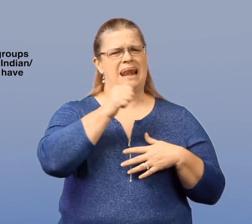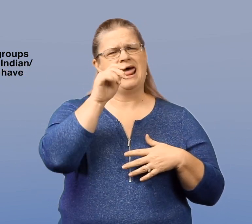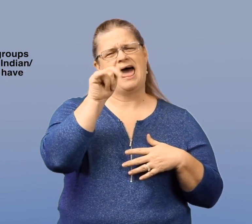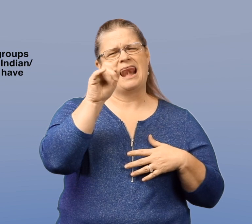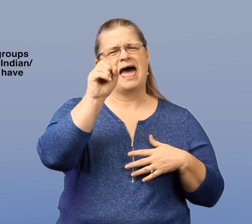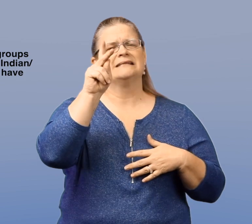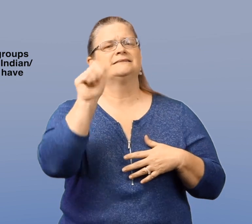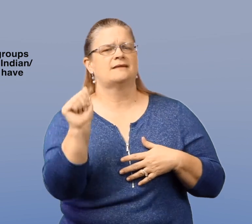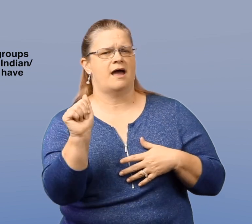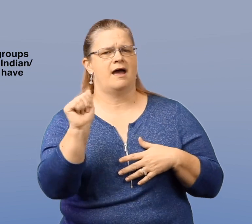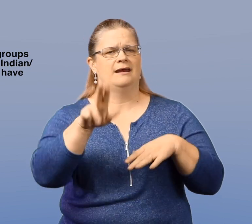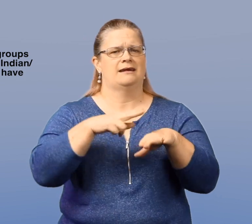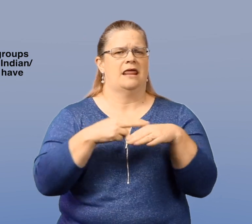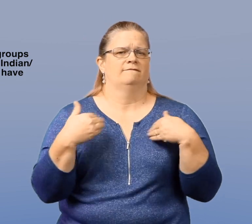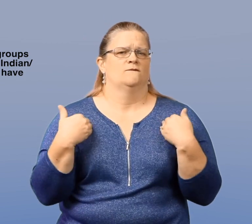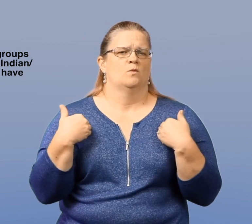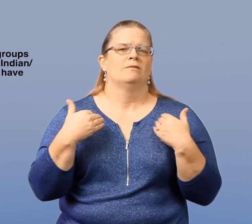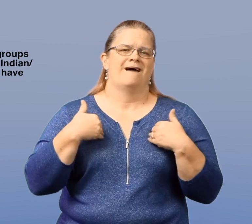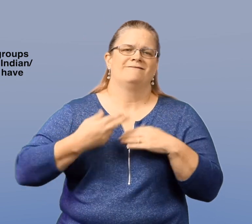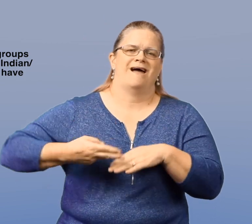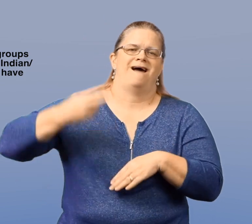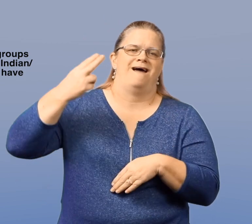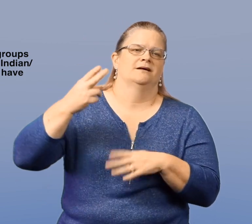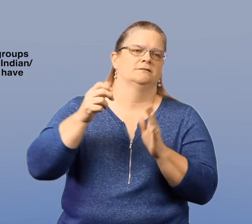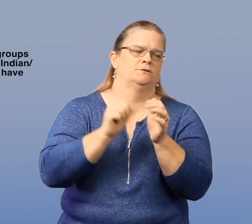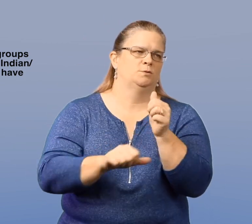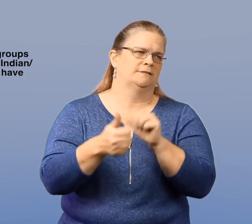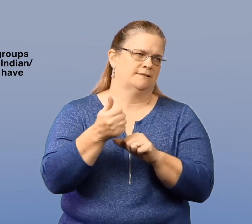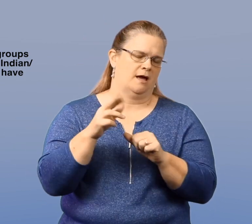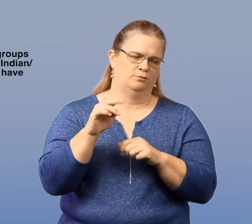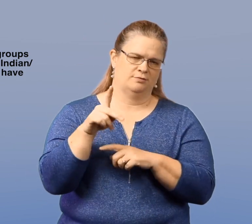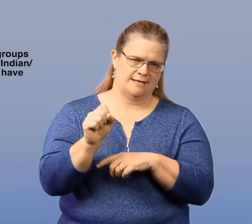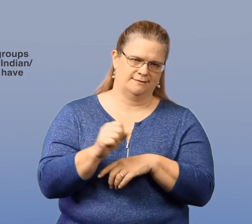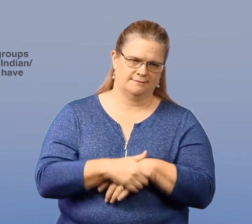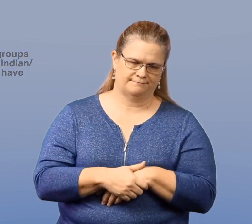or Alaskan native youth have a higher suicide risk.